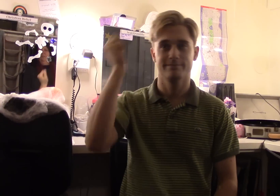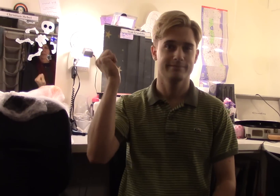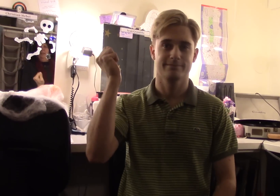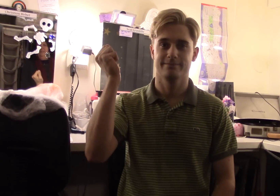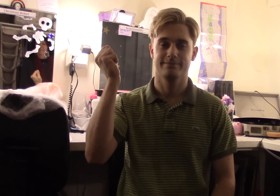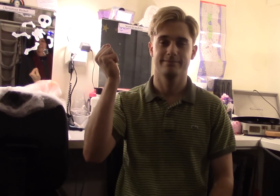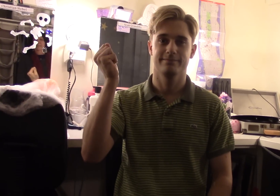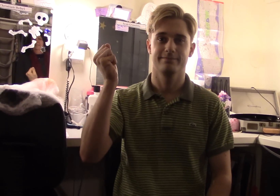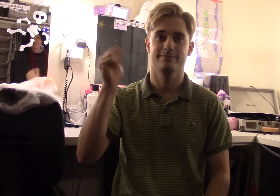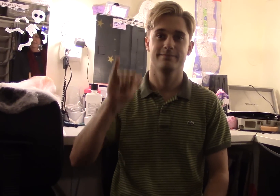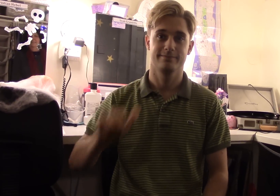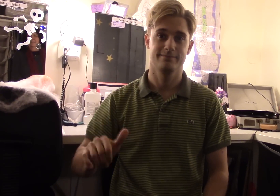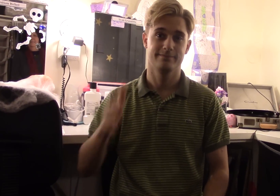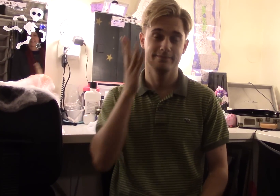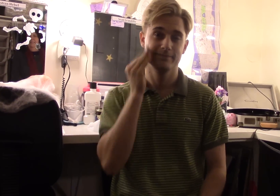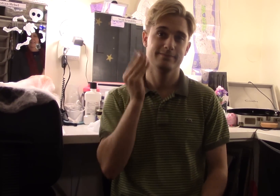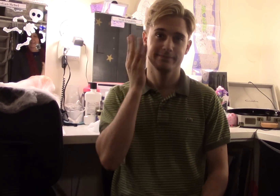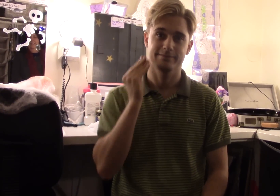forget this experience.